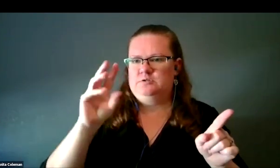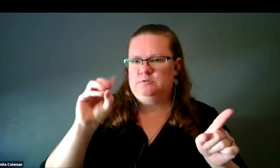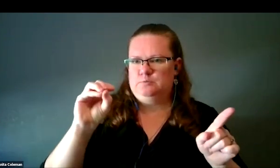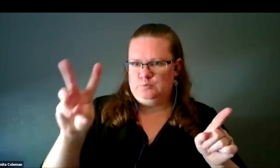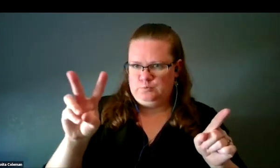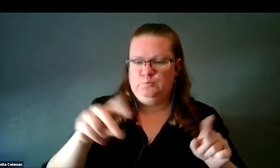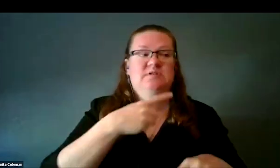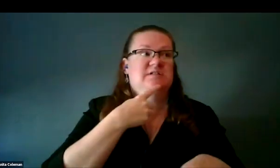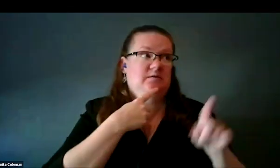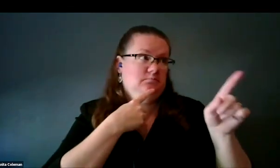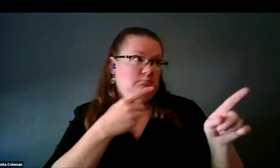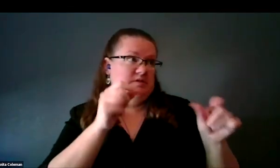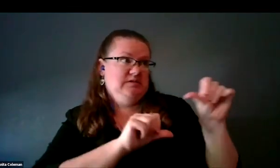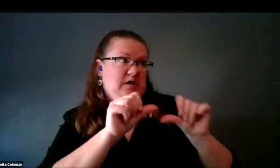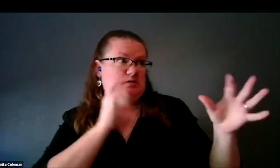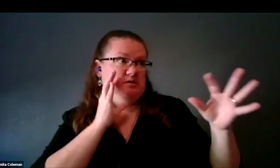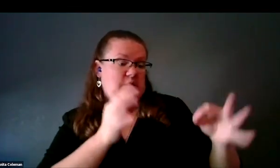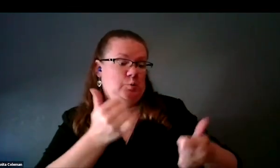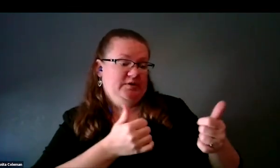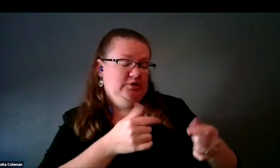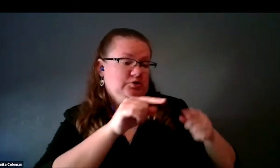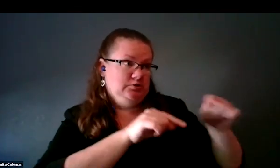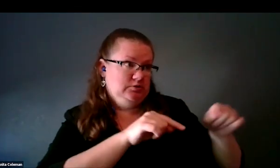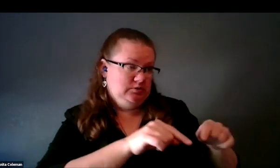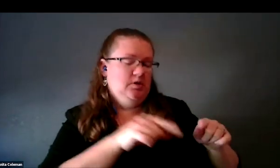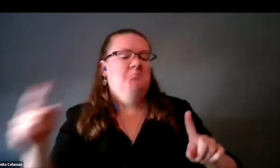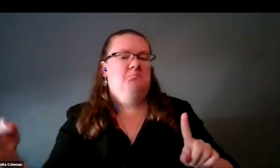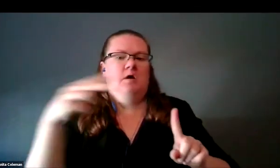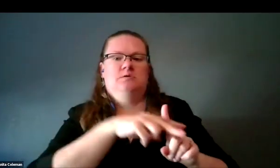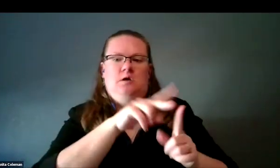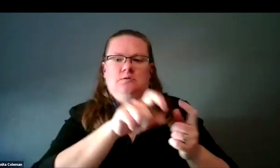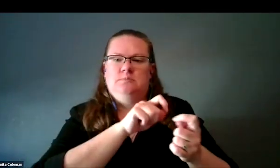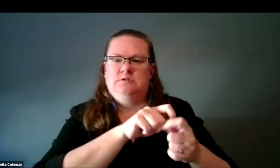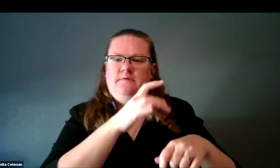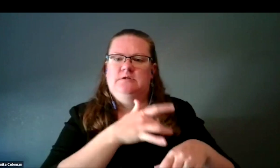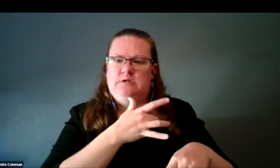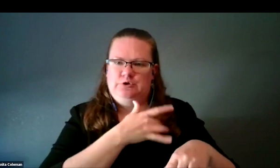had designated as the different features, and assigned those textures to those features.